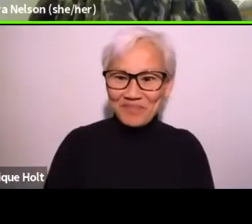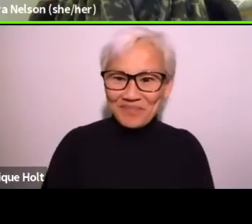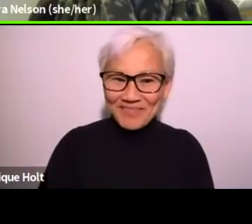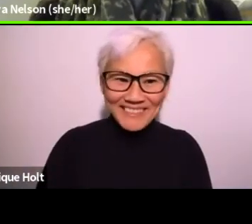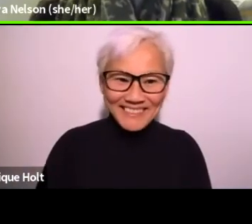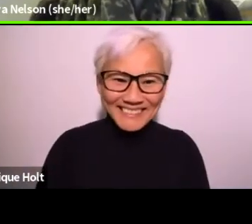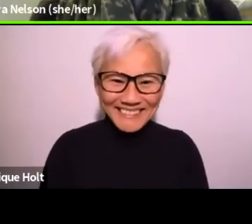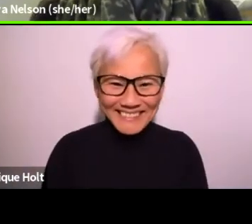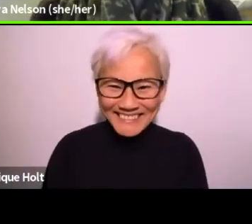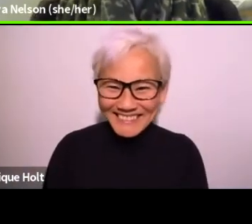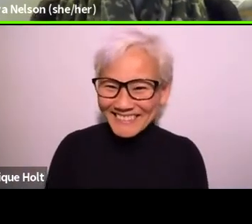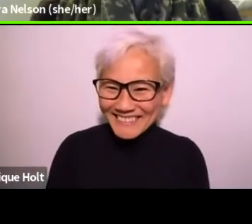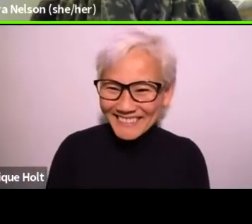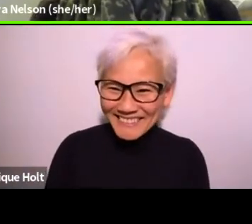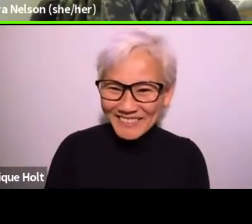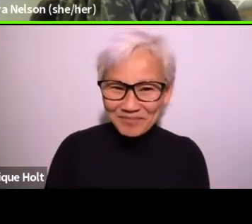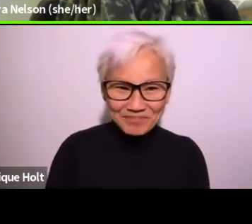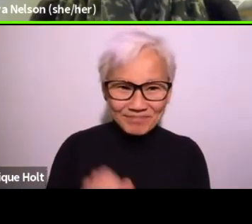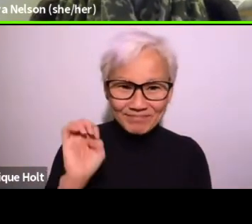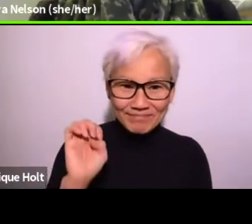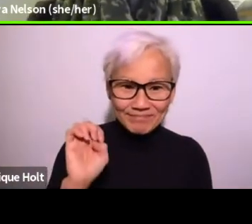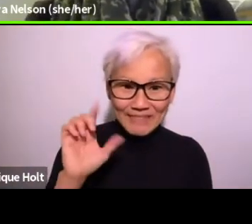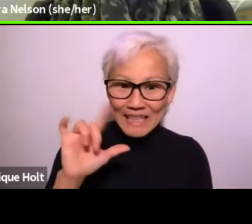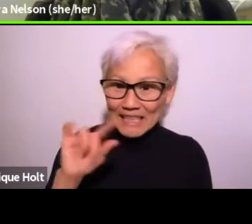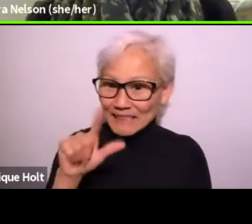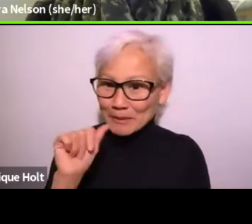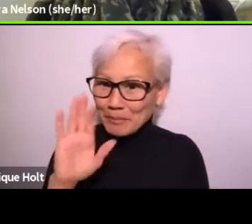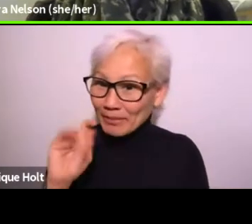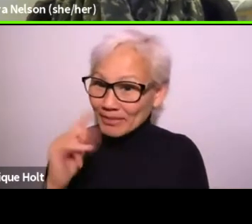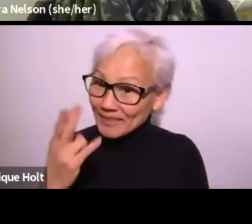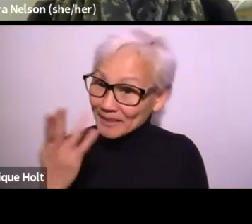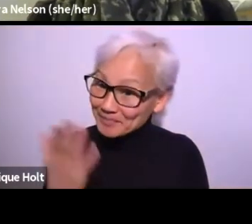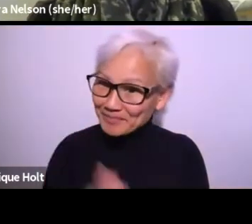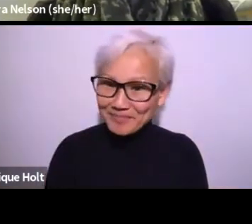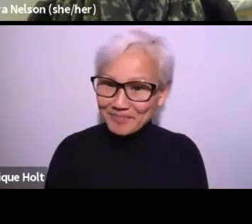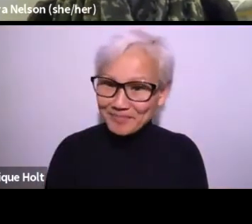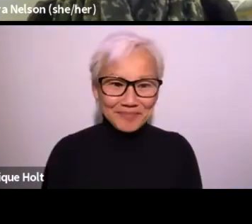Now I'm going to turn it over to the next person. I think Elizabeth?